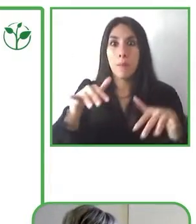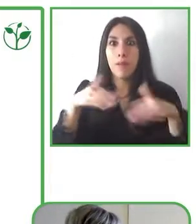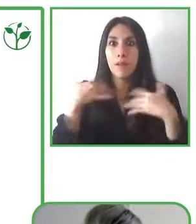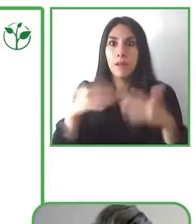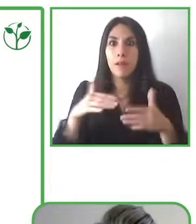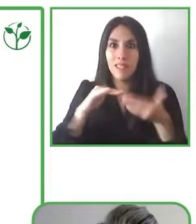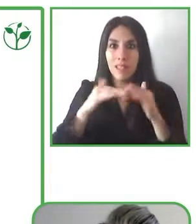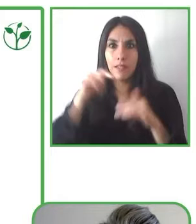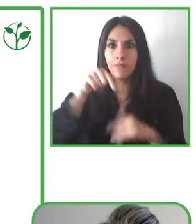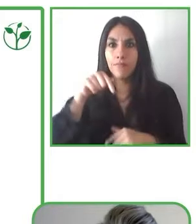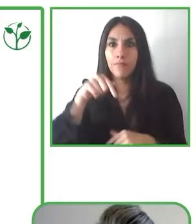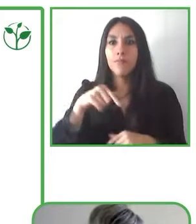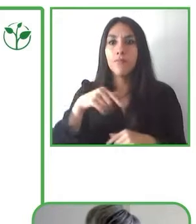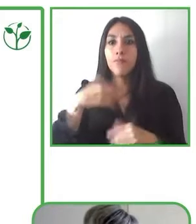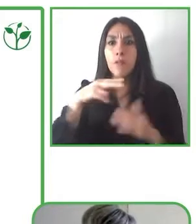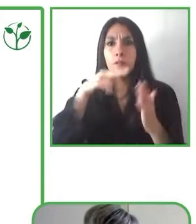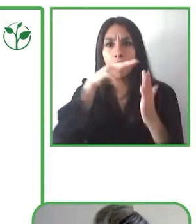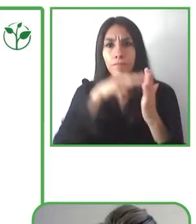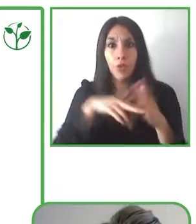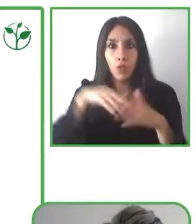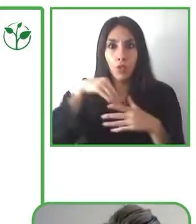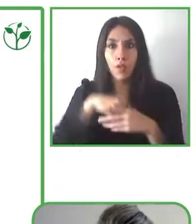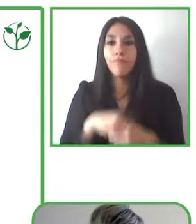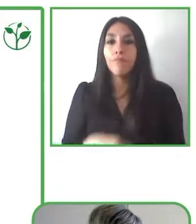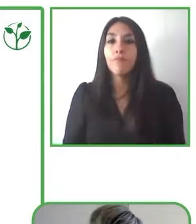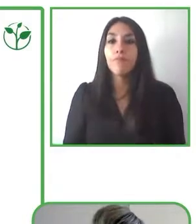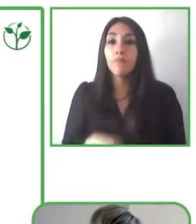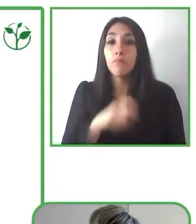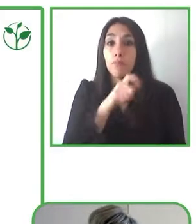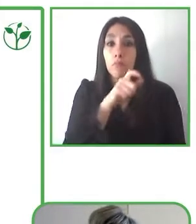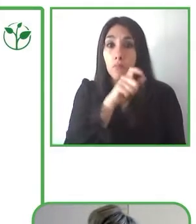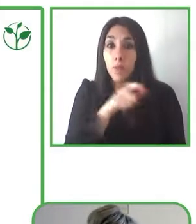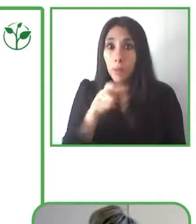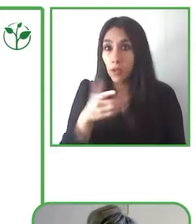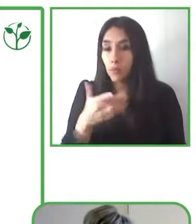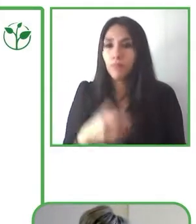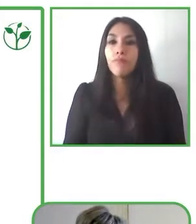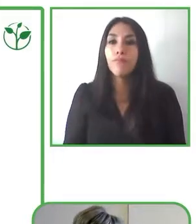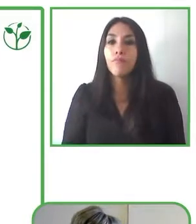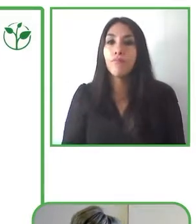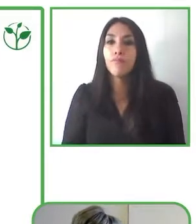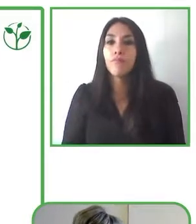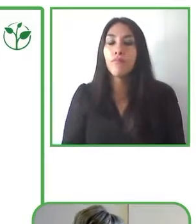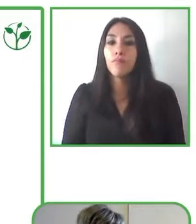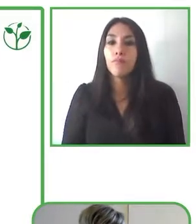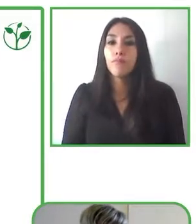to record in-person events.